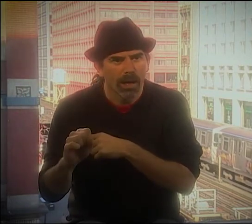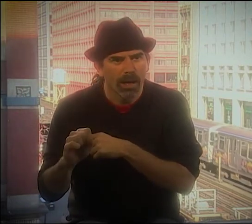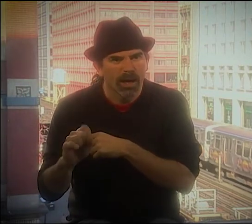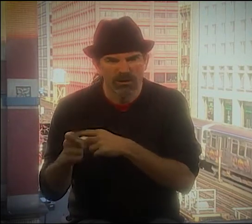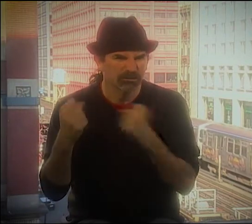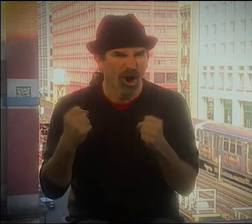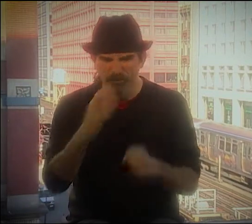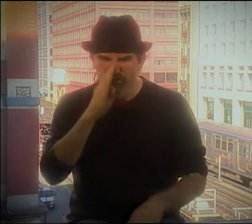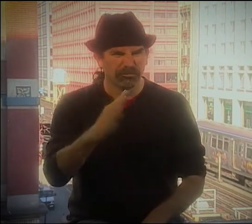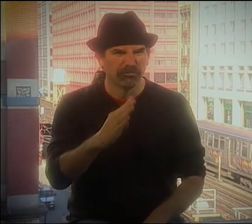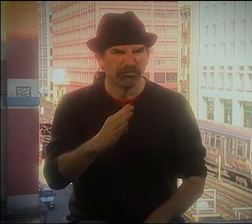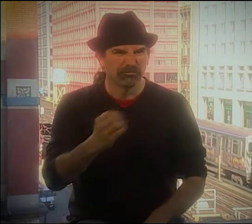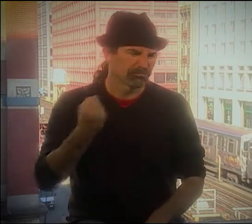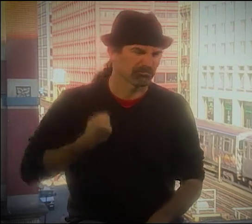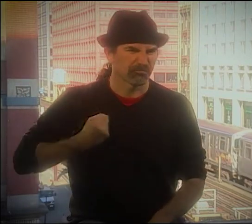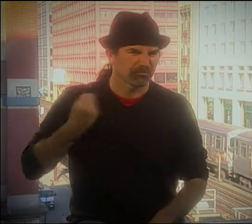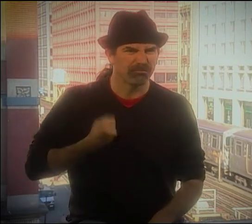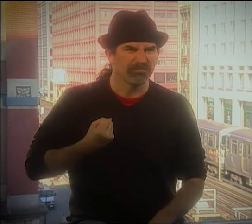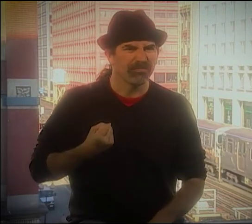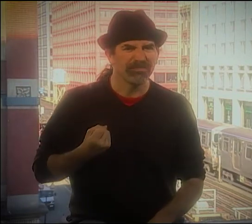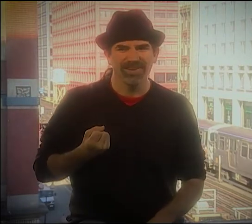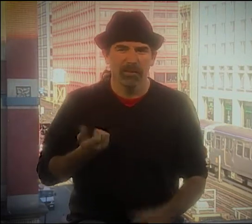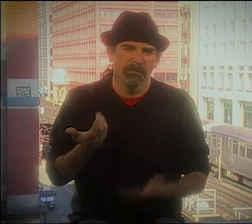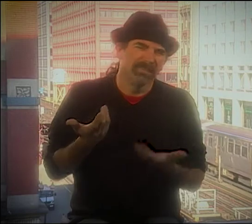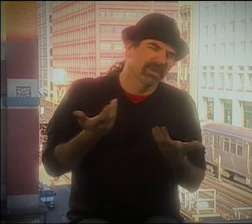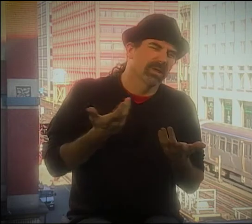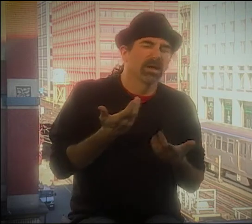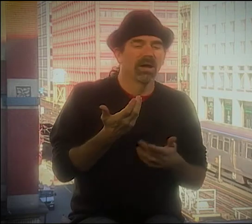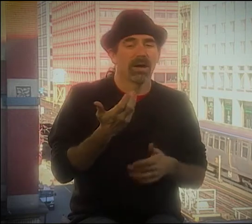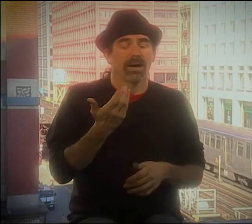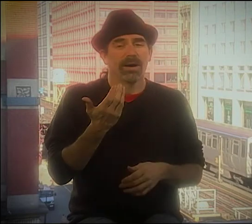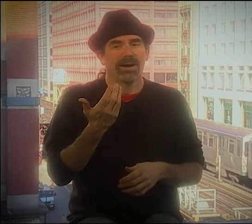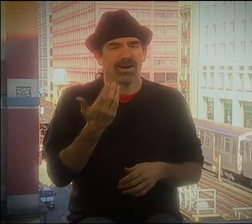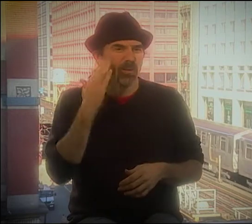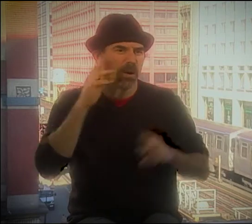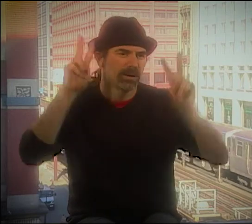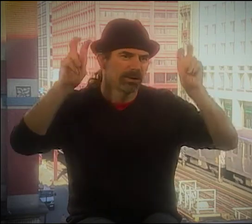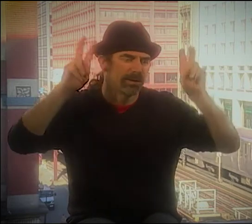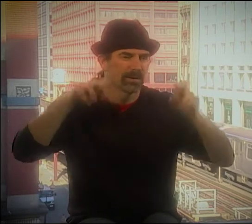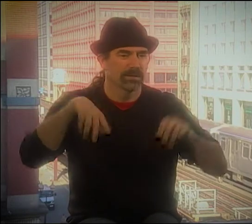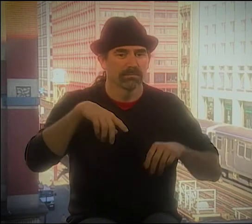I FOUND THIS ONE CARUSO THAT I JUST LOVED. HE WAS VERY DIRECT AND MACHO AND...